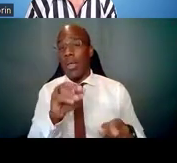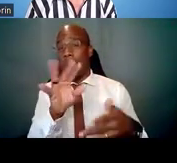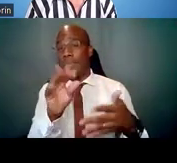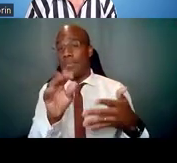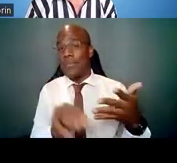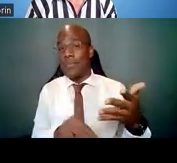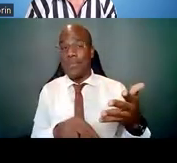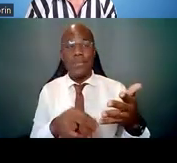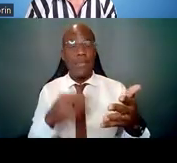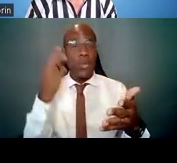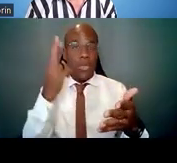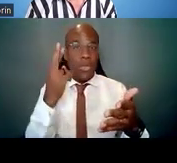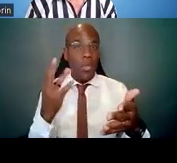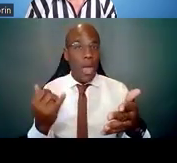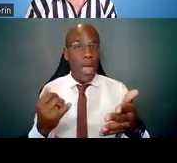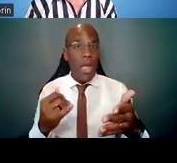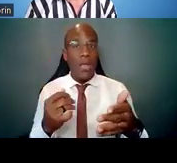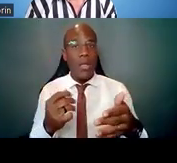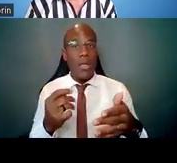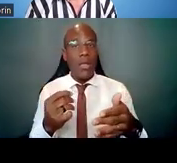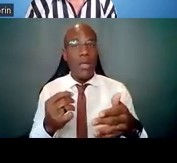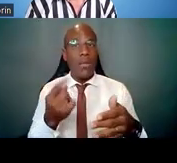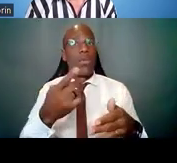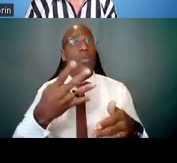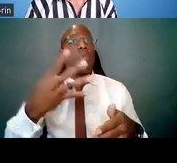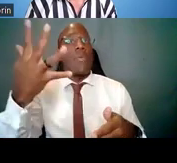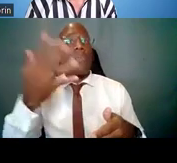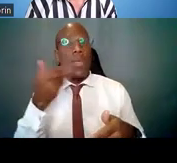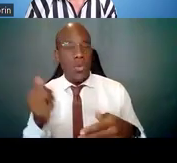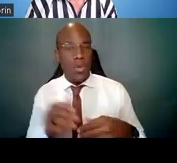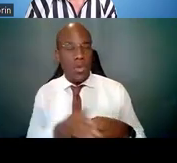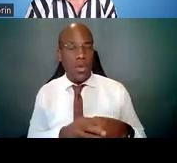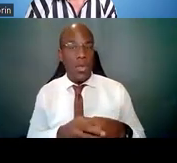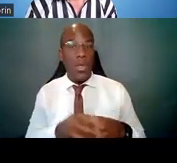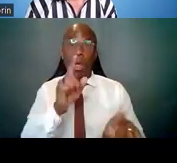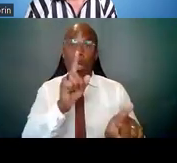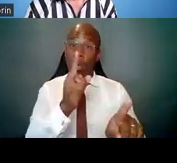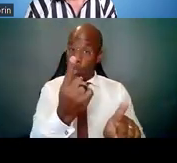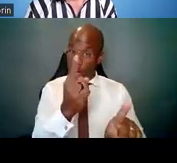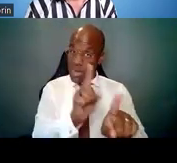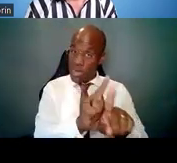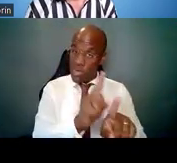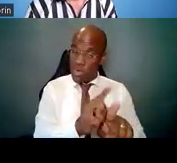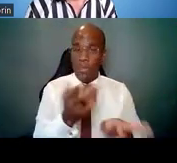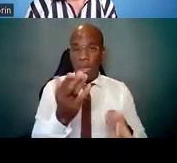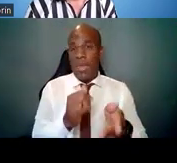One mentor may not be able to help you with all of your goals. So we're going to talk in just a moment about the difference